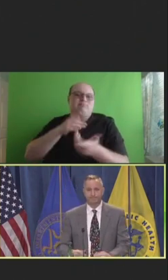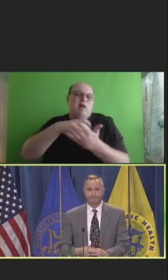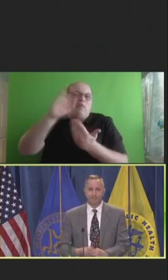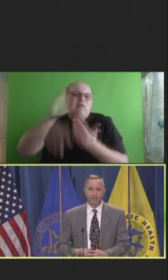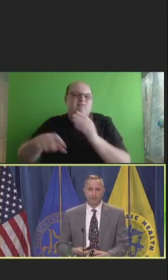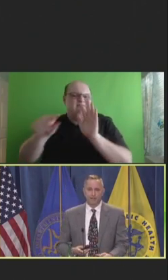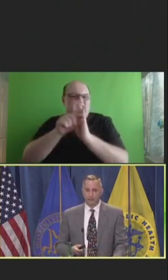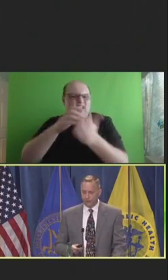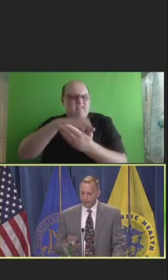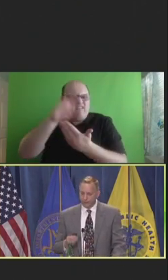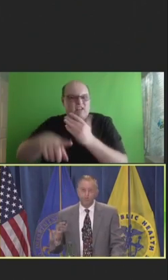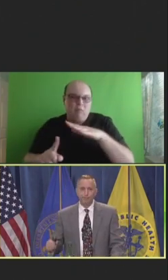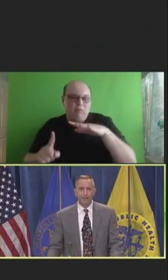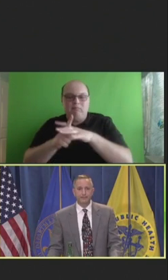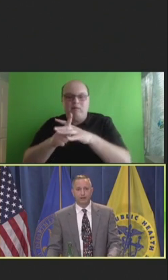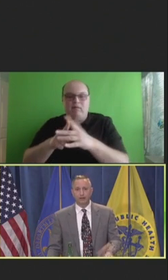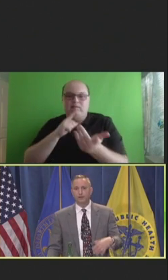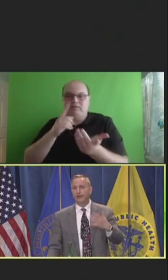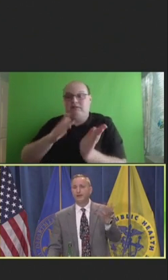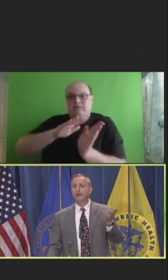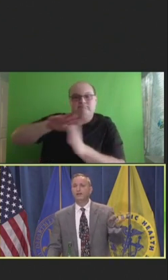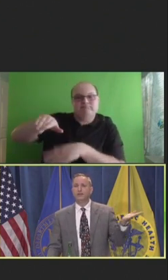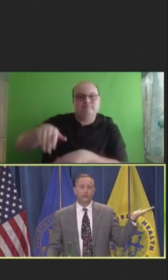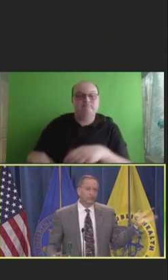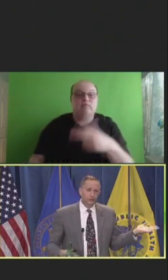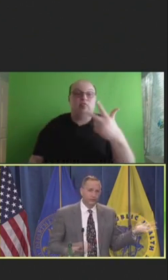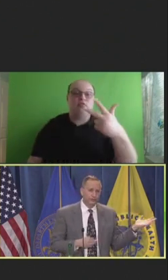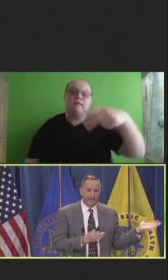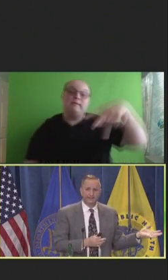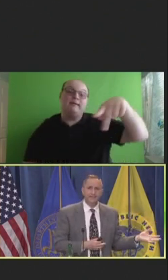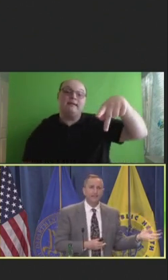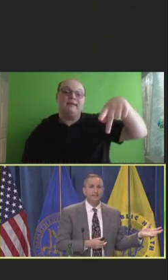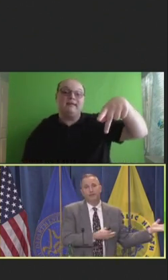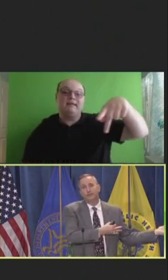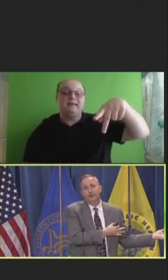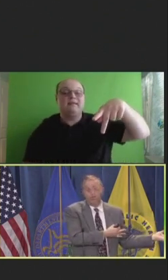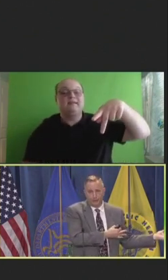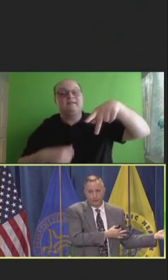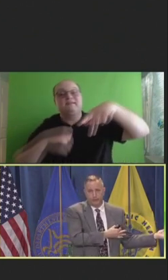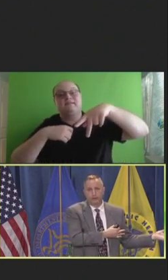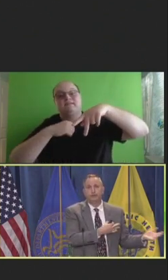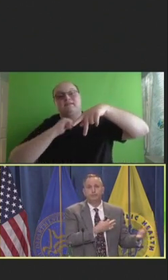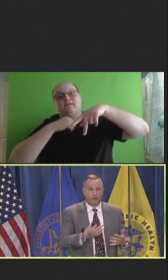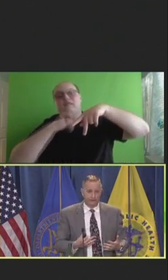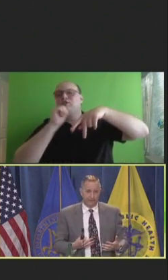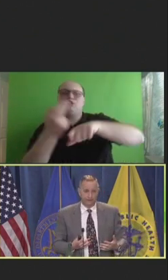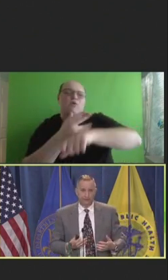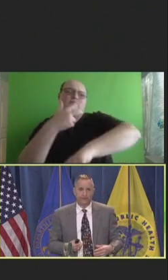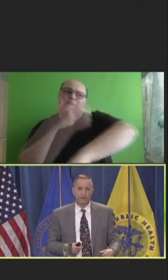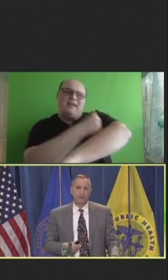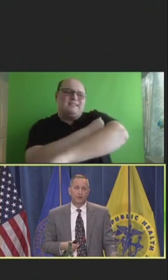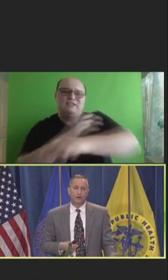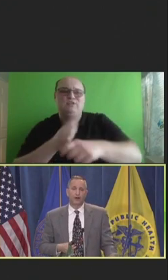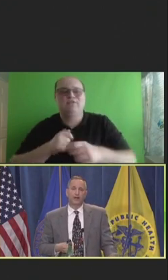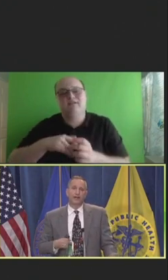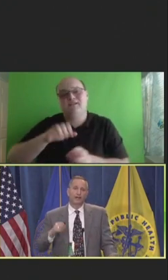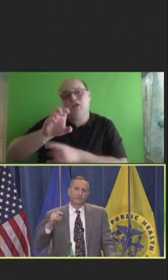So, the three Ps are right, don't use vaccines but use my oils or use my crystals, or vote